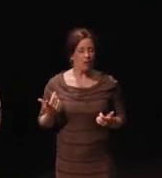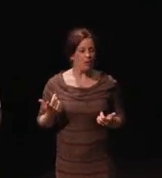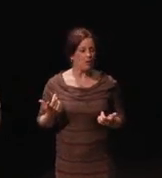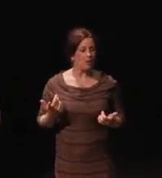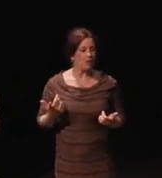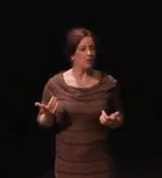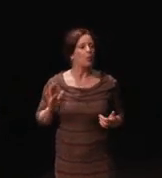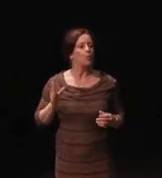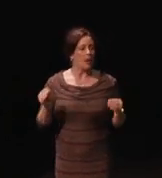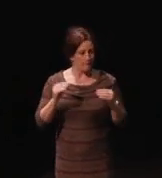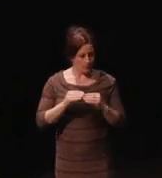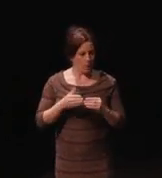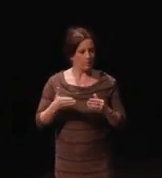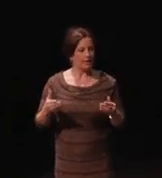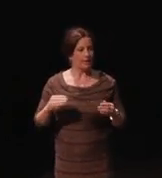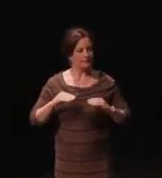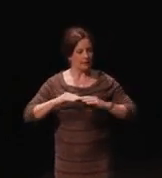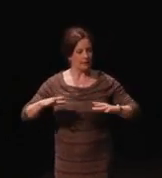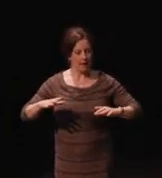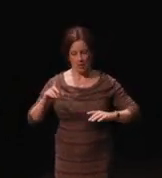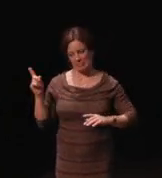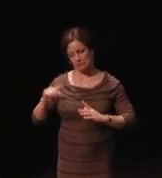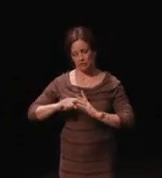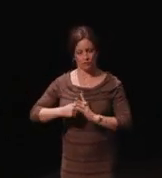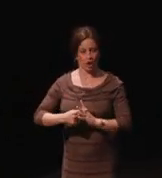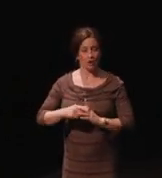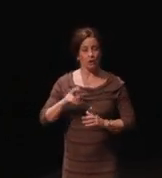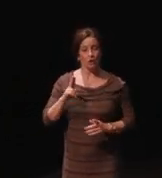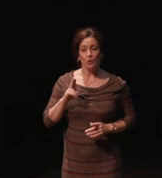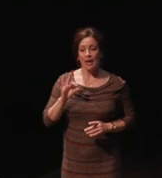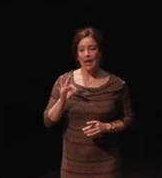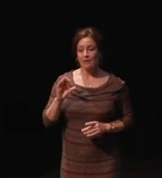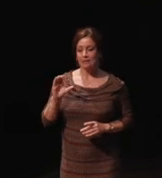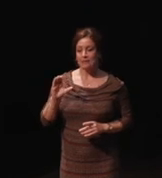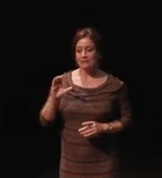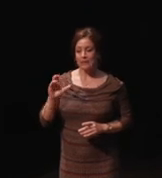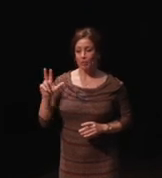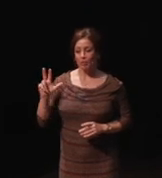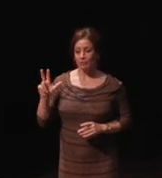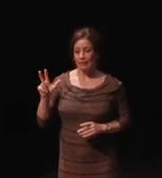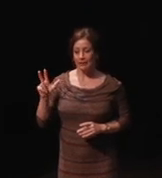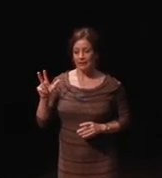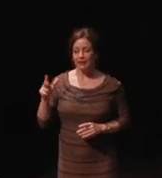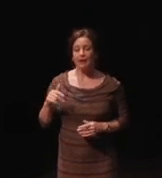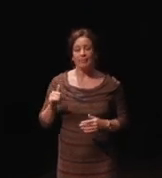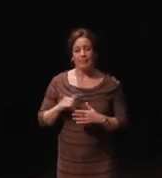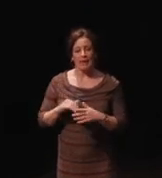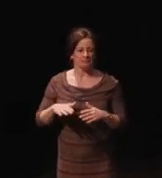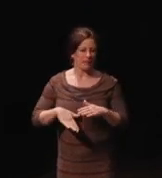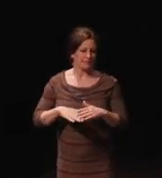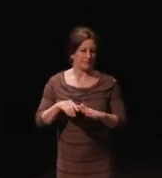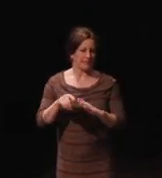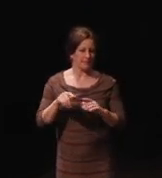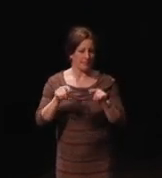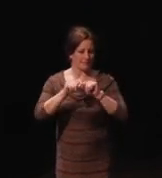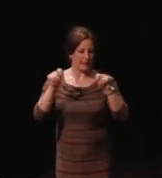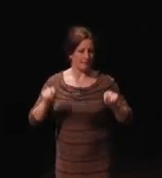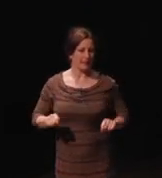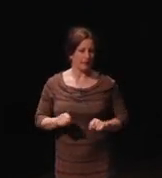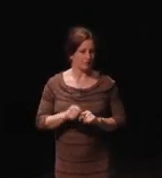more things coming, this is a start. UFC 3 is basically the template for what I like to see as